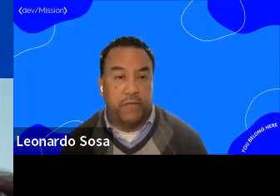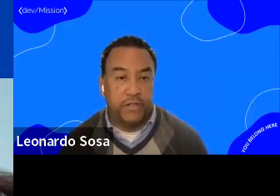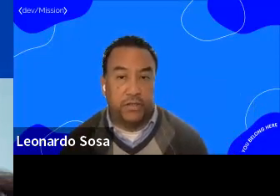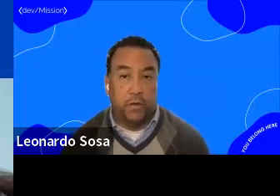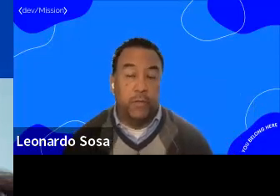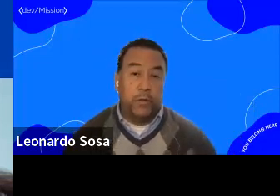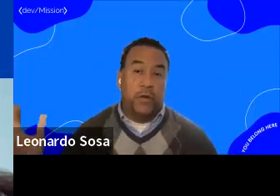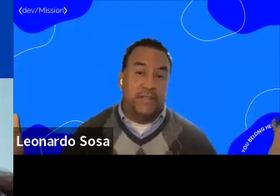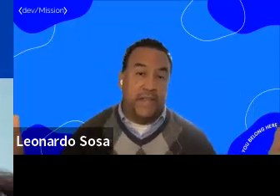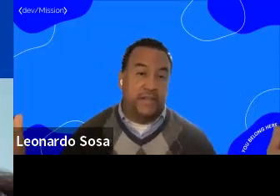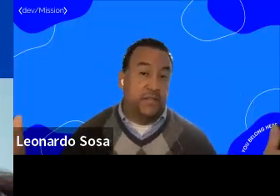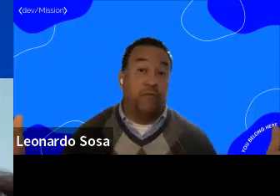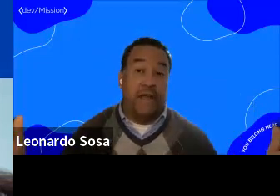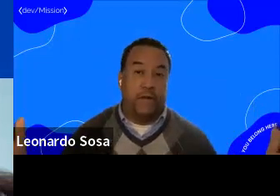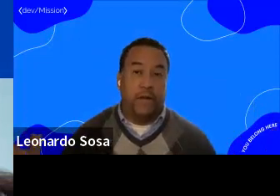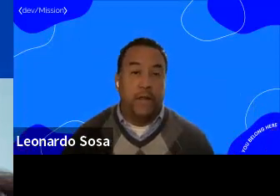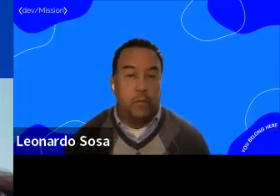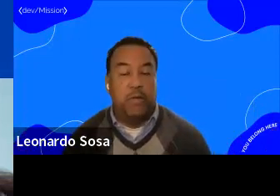San Francisco who has access to fiber.